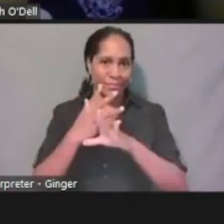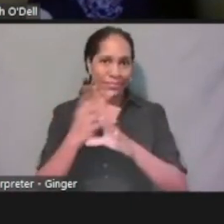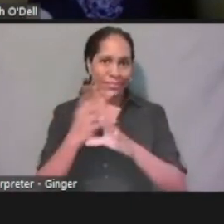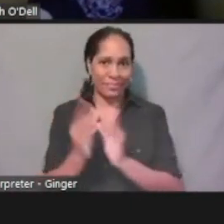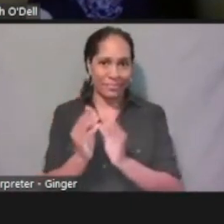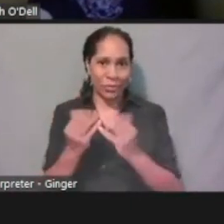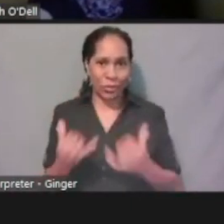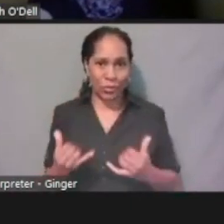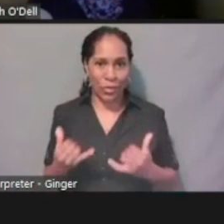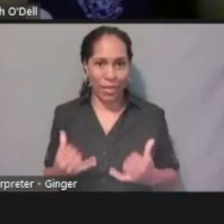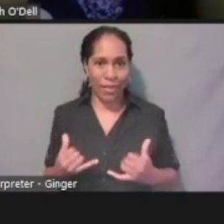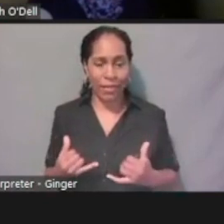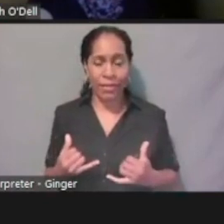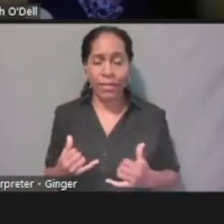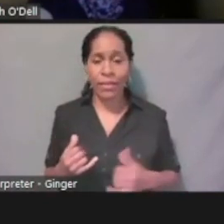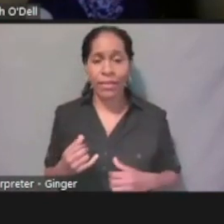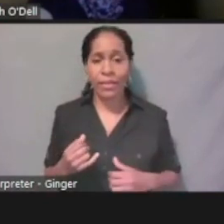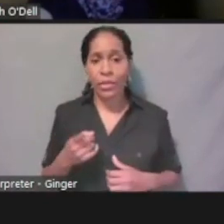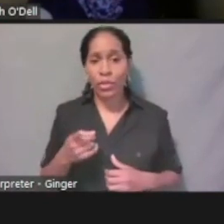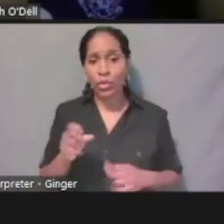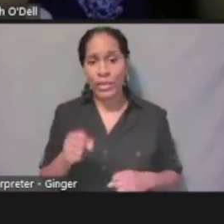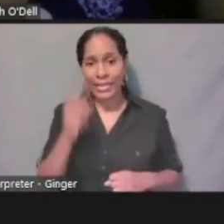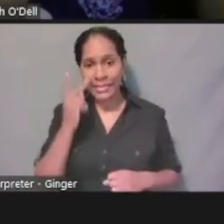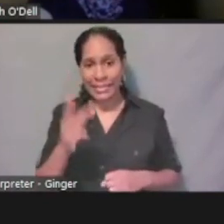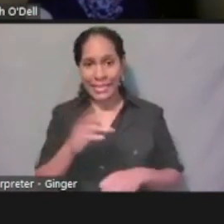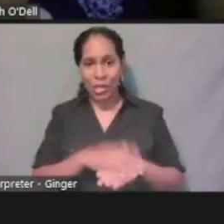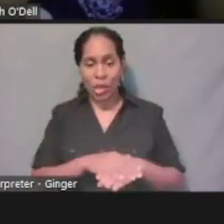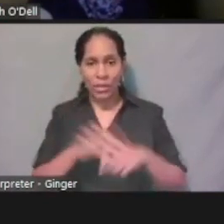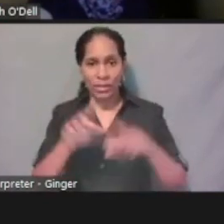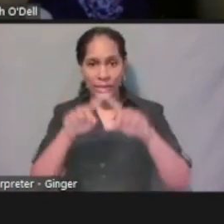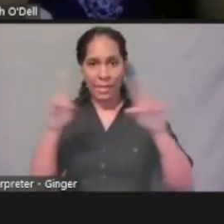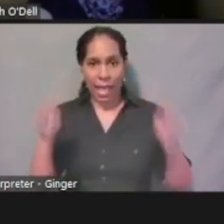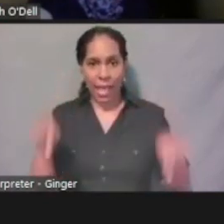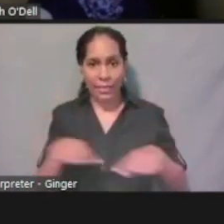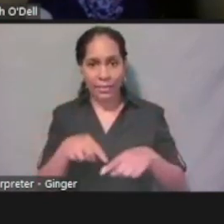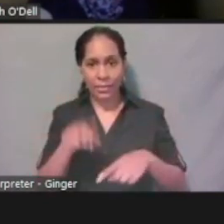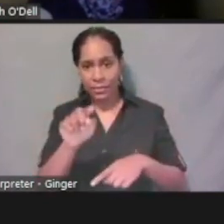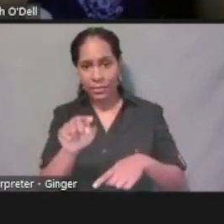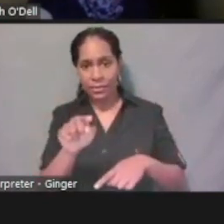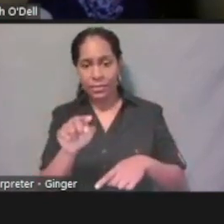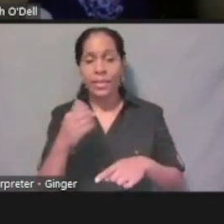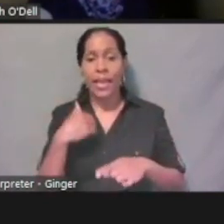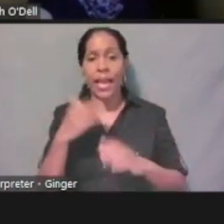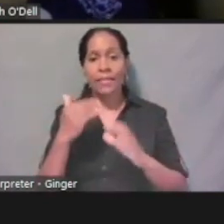If you can see on the slide, there is an email address listed here.